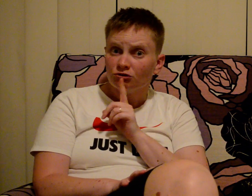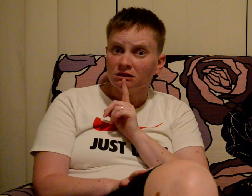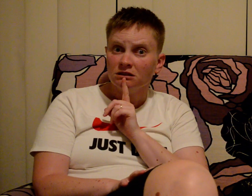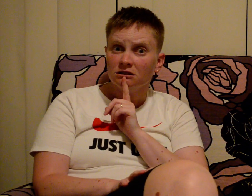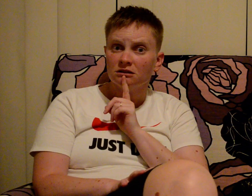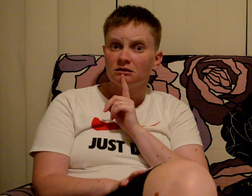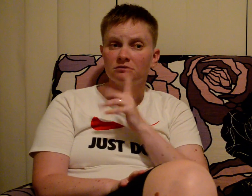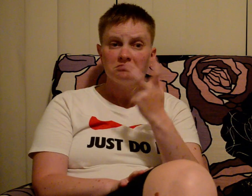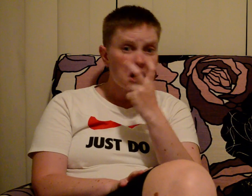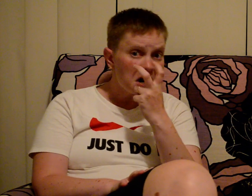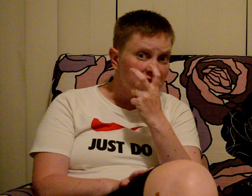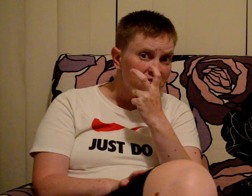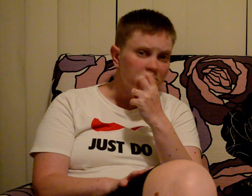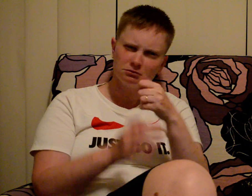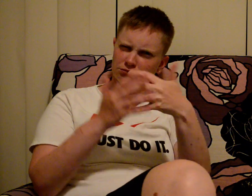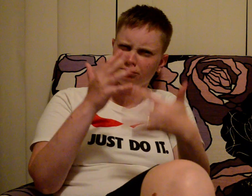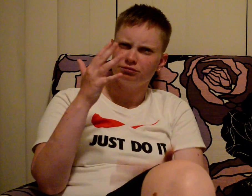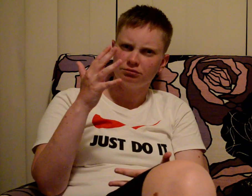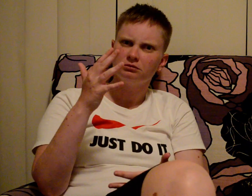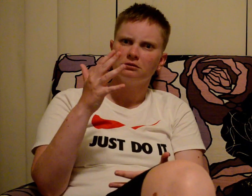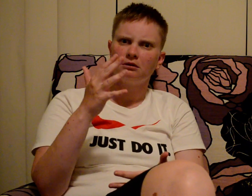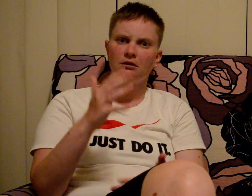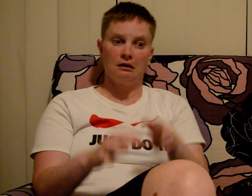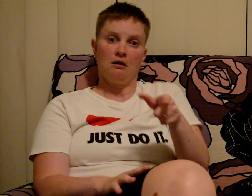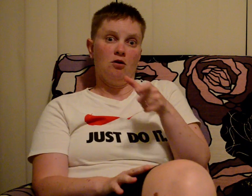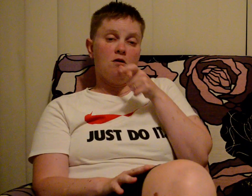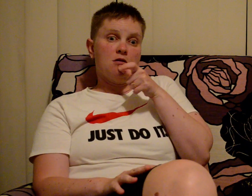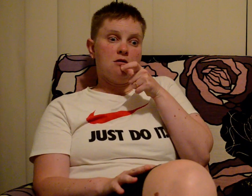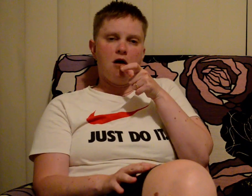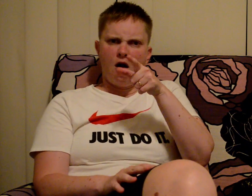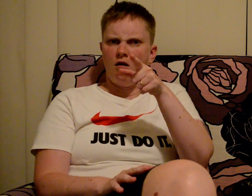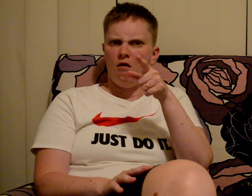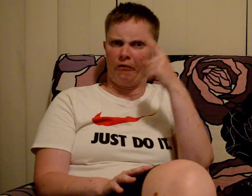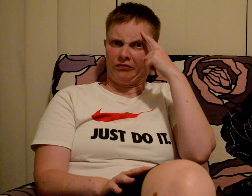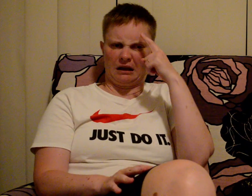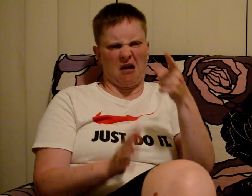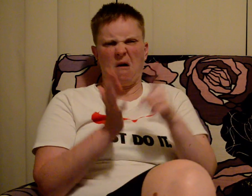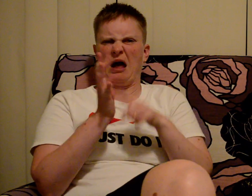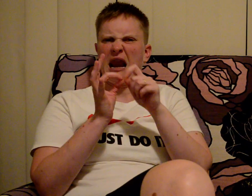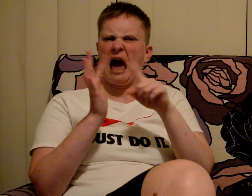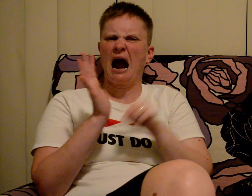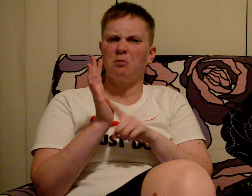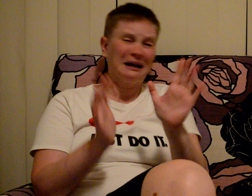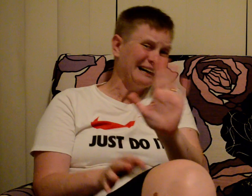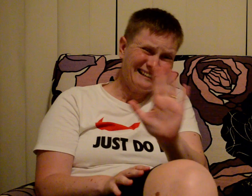Hearing Blind... So much more... If you think that label and identity are one, in fact it is not...